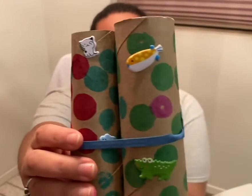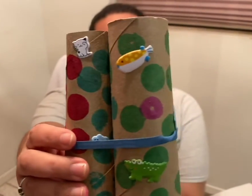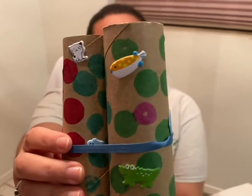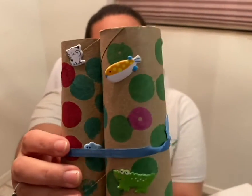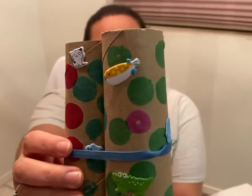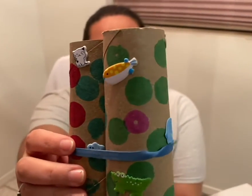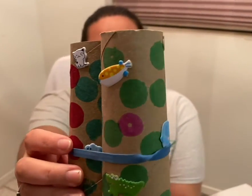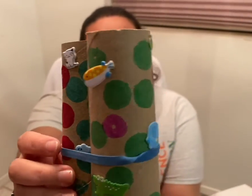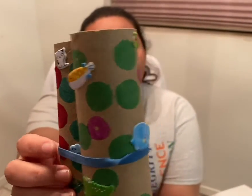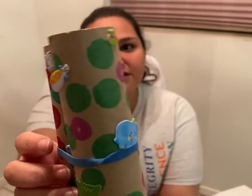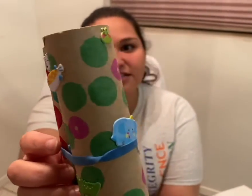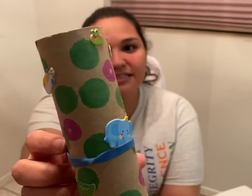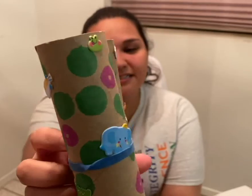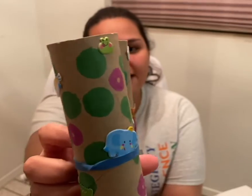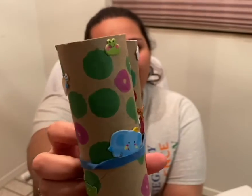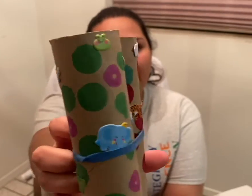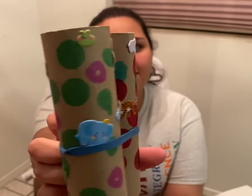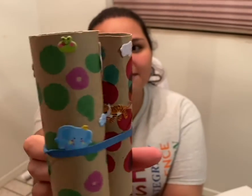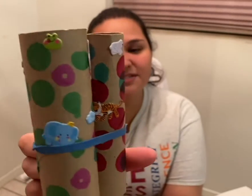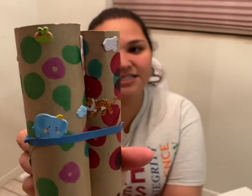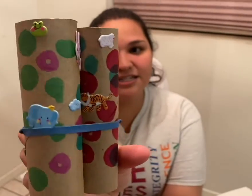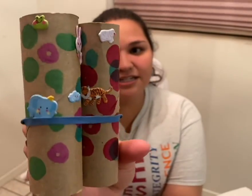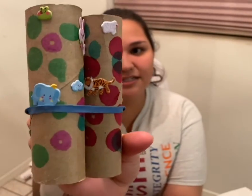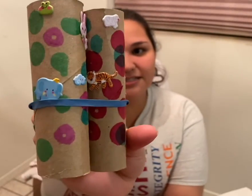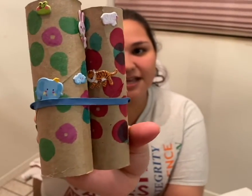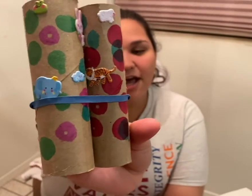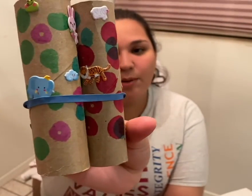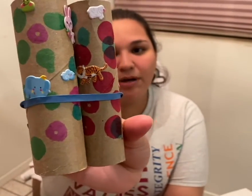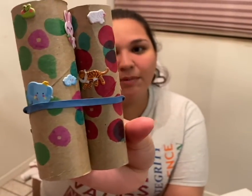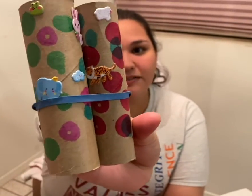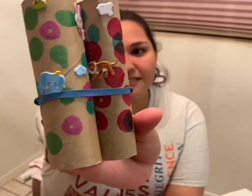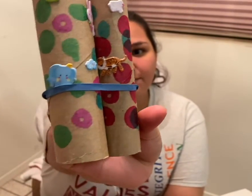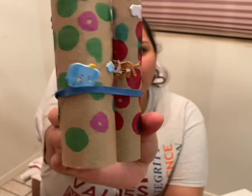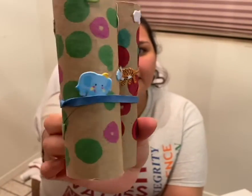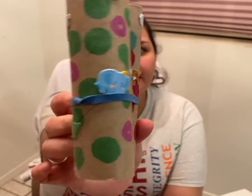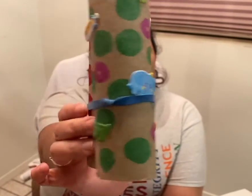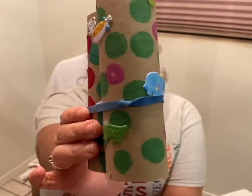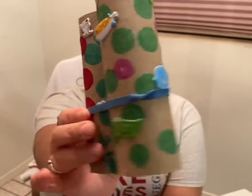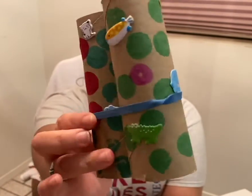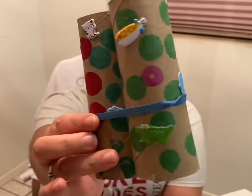different decorations. They have some stickers, but most importantly, it has our